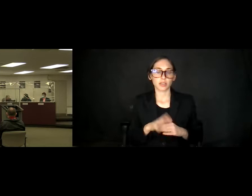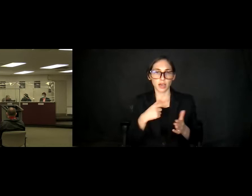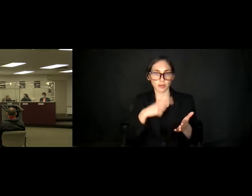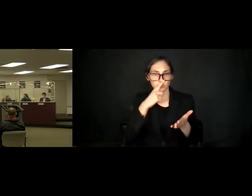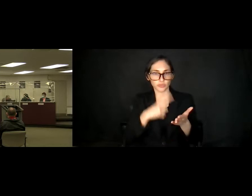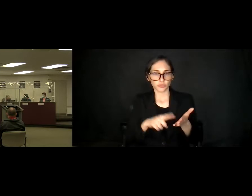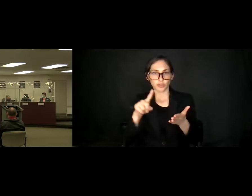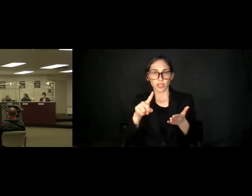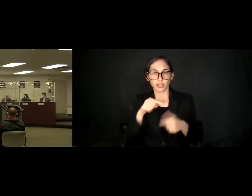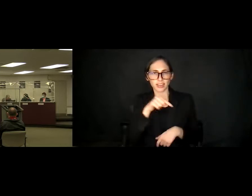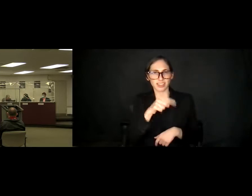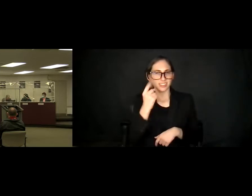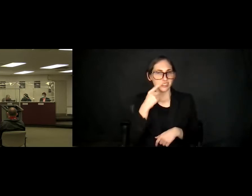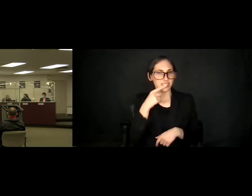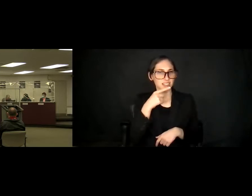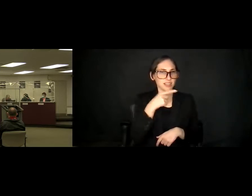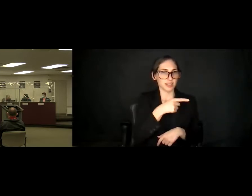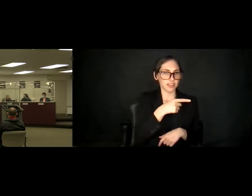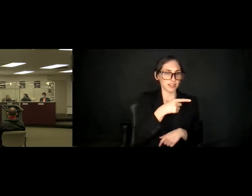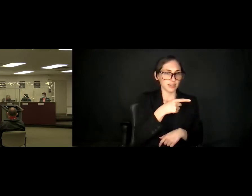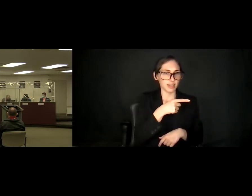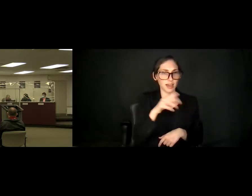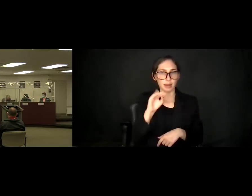this one and the next um, items